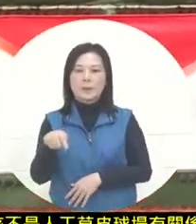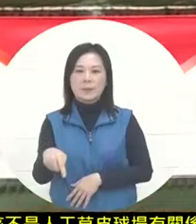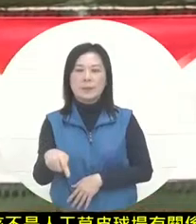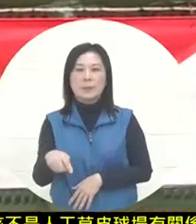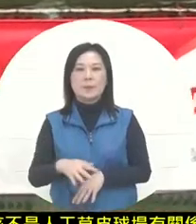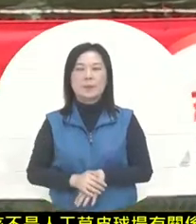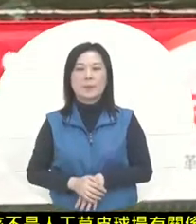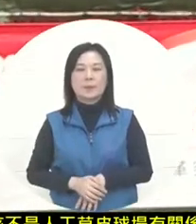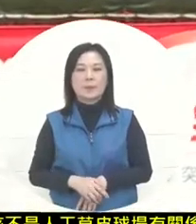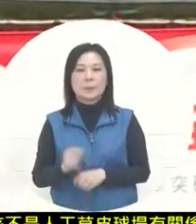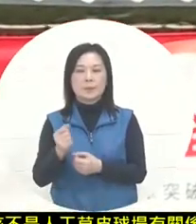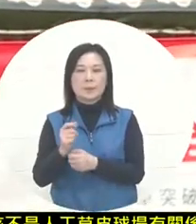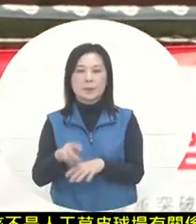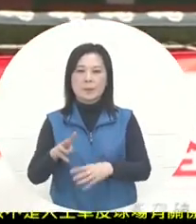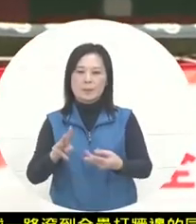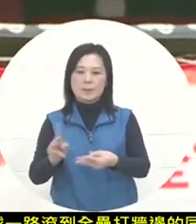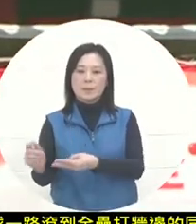his corner. Of course, we came to third